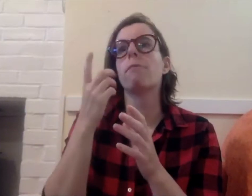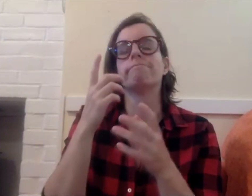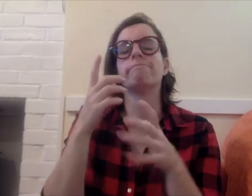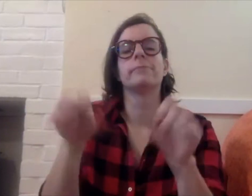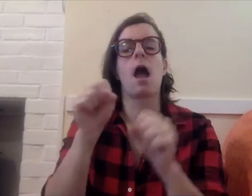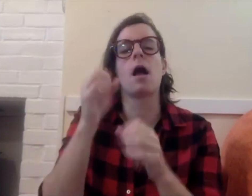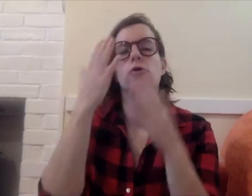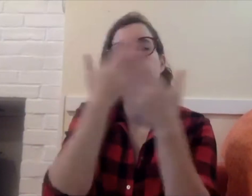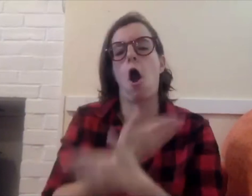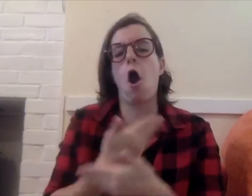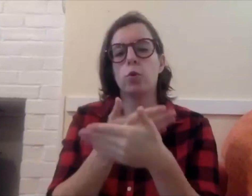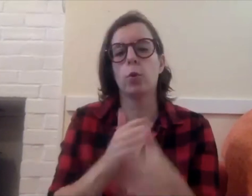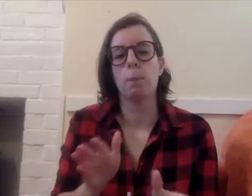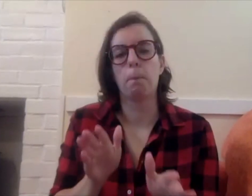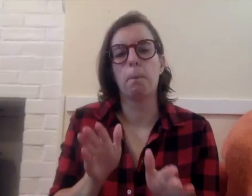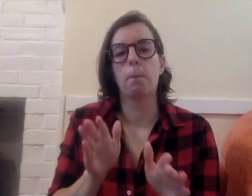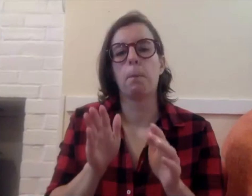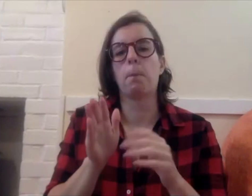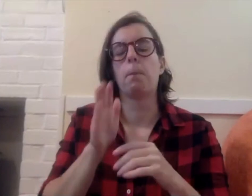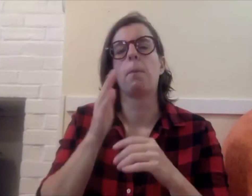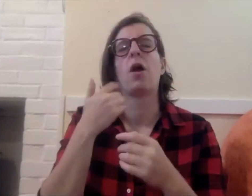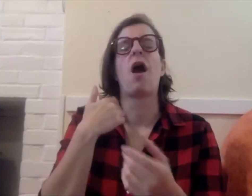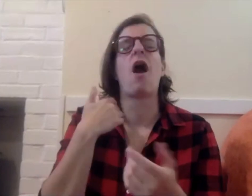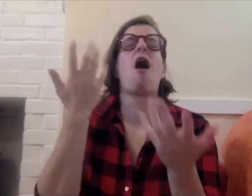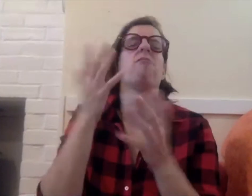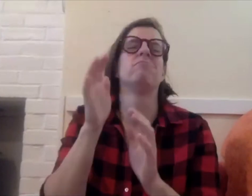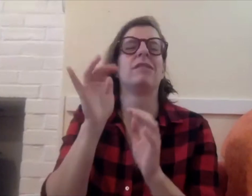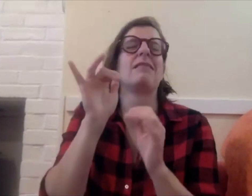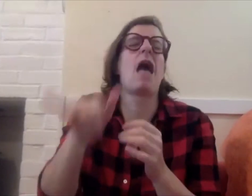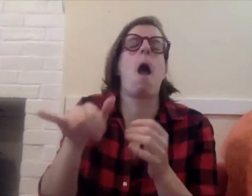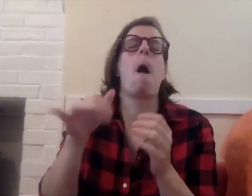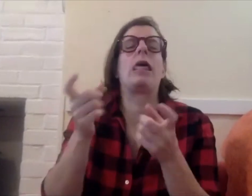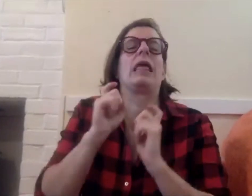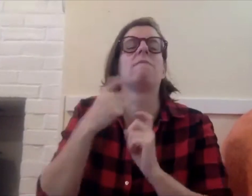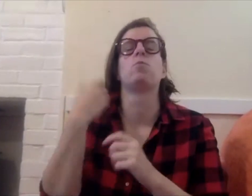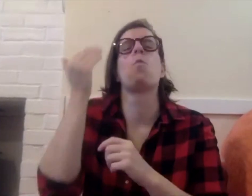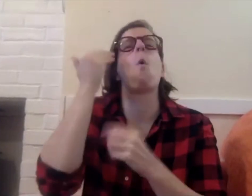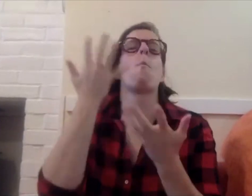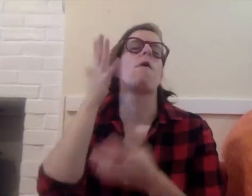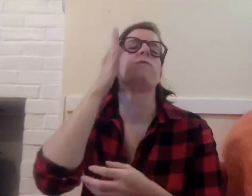Then in high school, I took a darkroom class